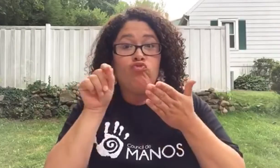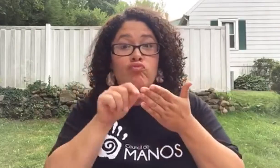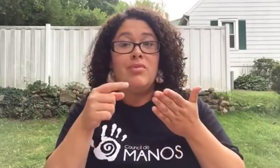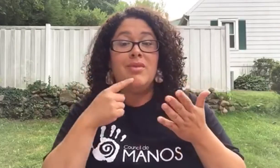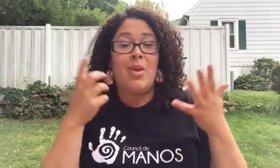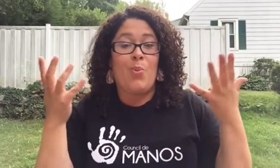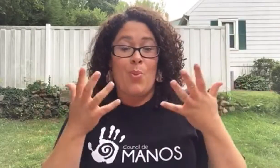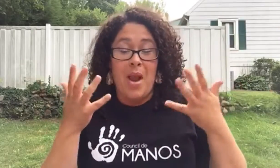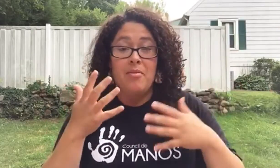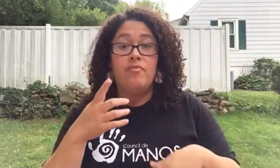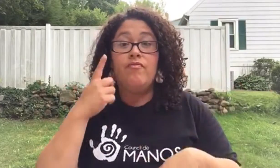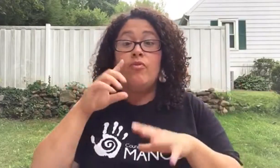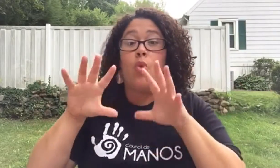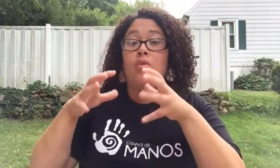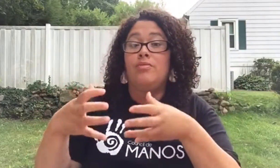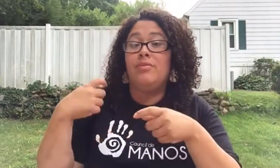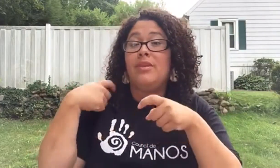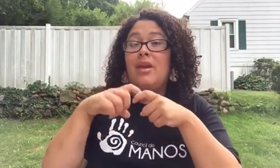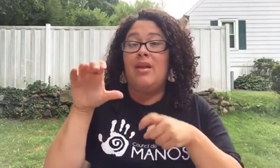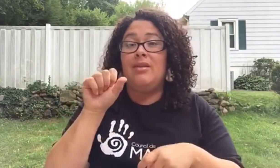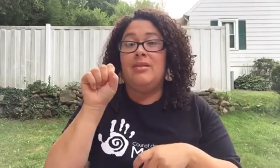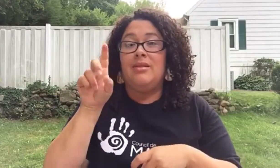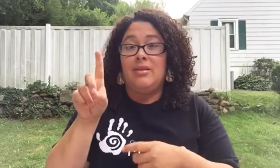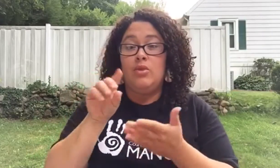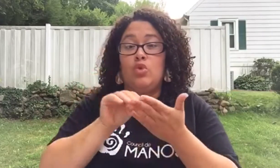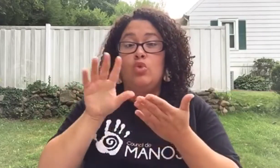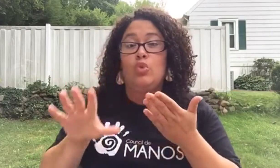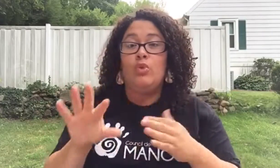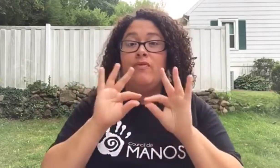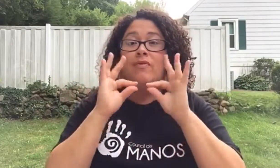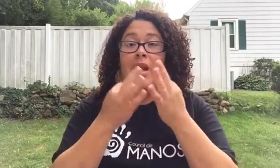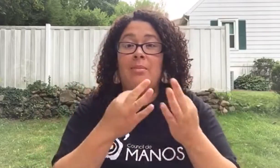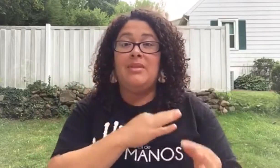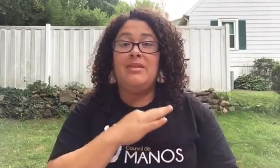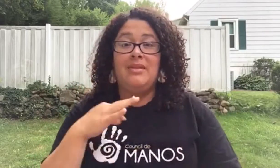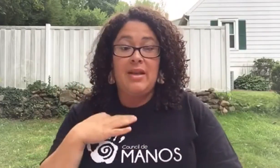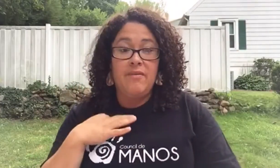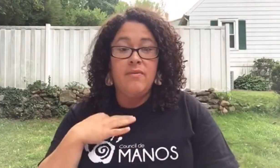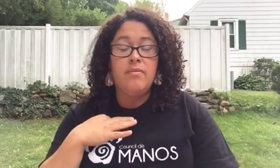To Latinx CSD Students, Families and Staff –